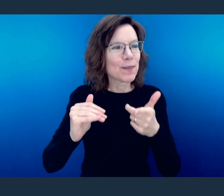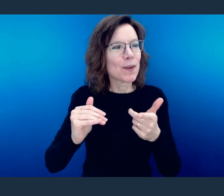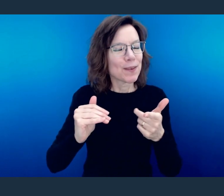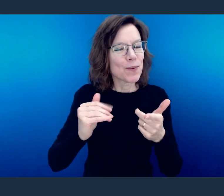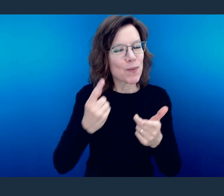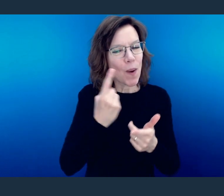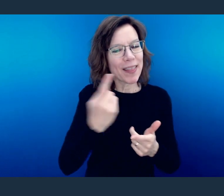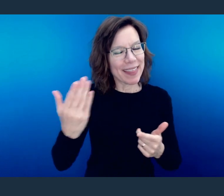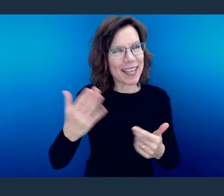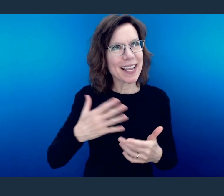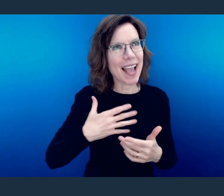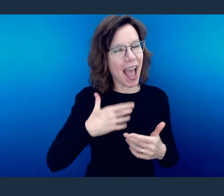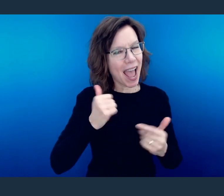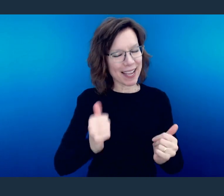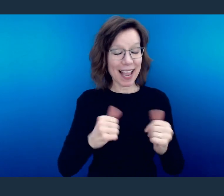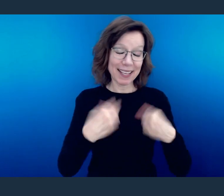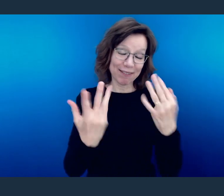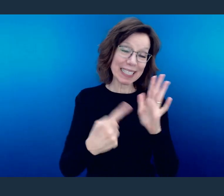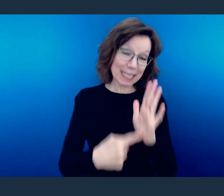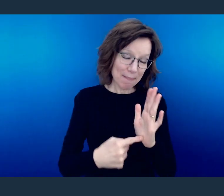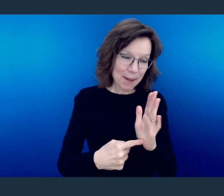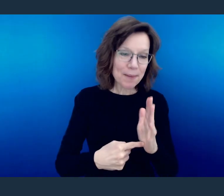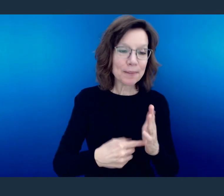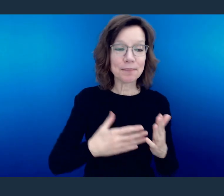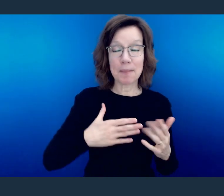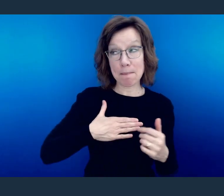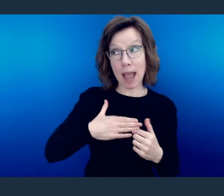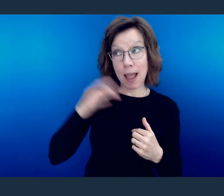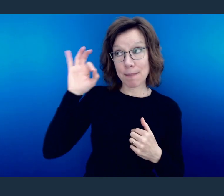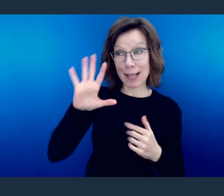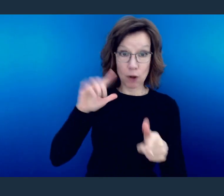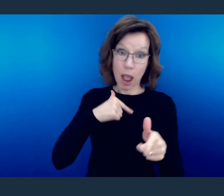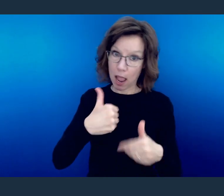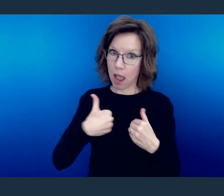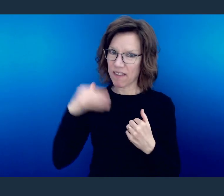You know, one of the things that I do that I can speak to this on, that my pastor, I